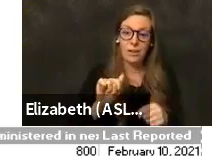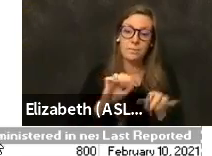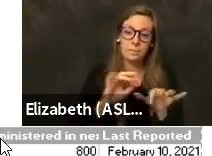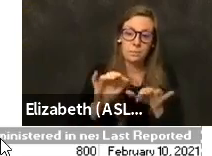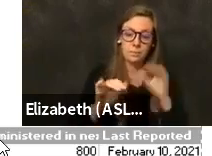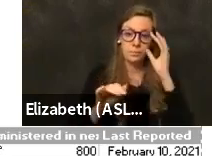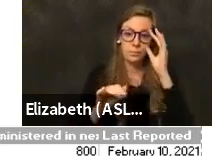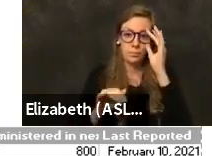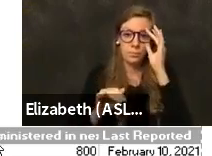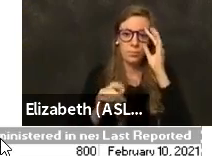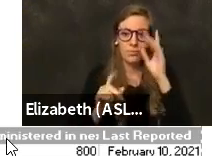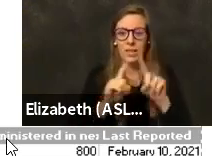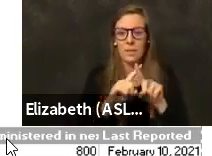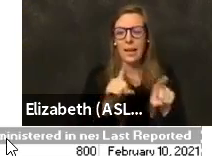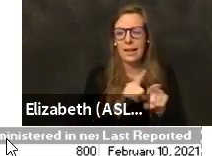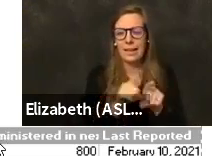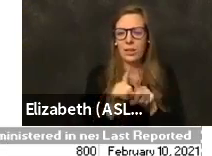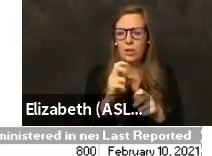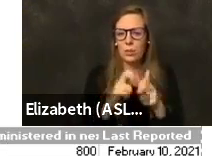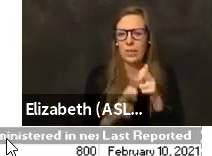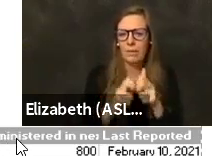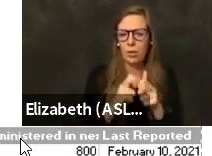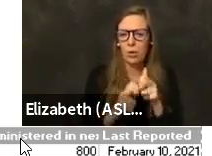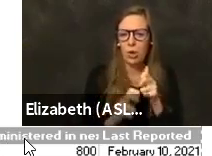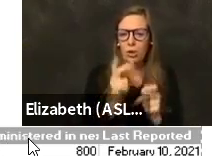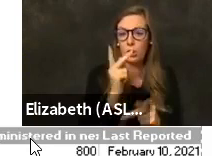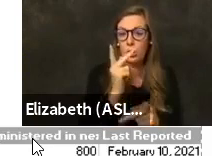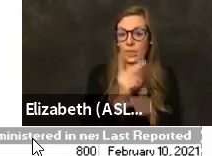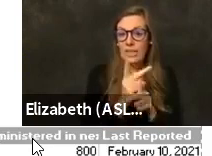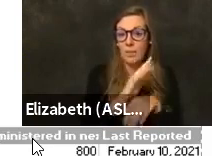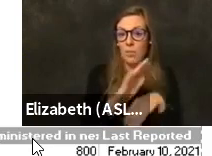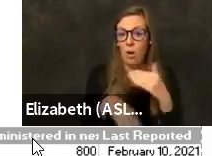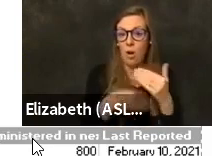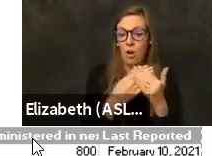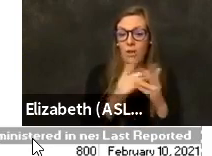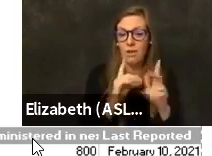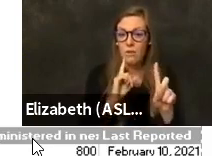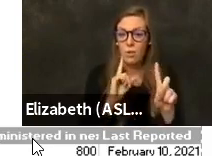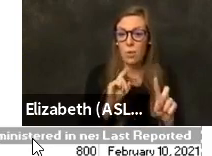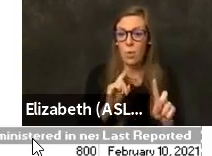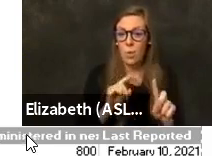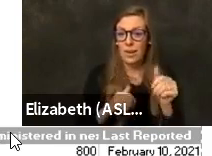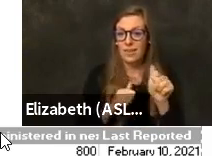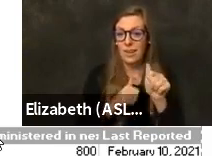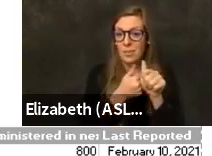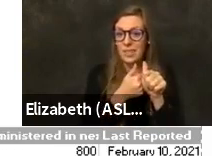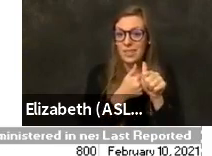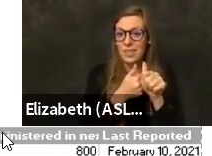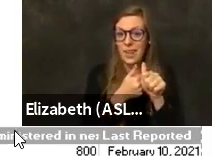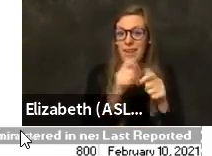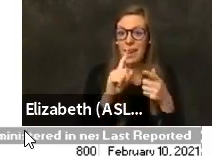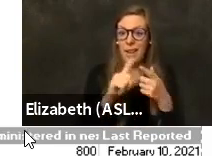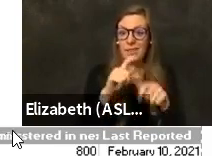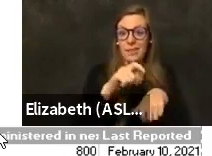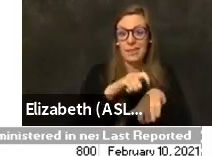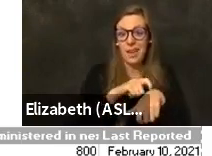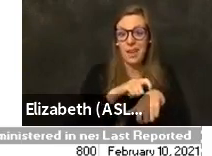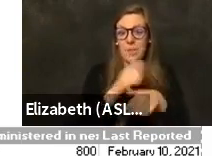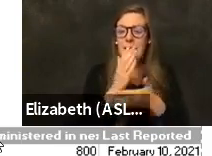But it's also difficult to keep all of the reporting up to date at the same time. And some of the providers, if they're part